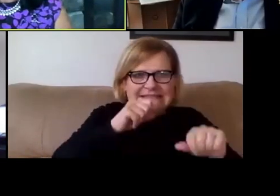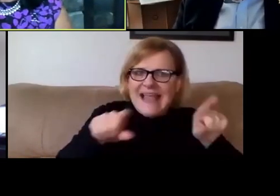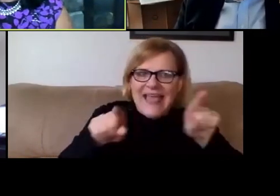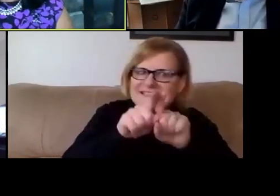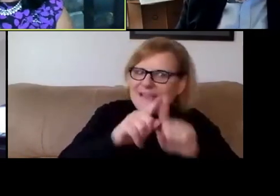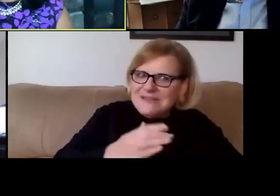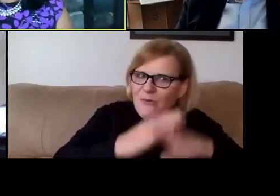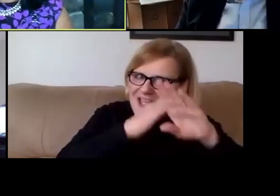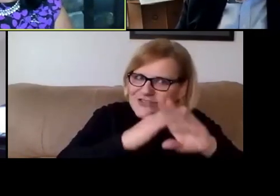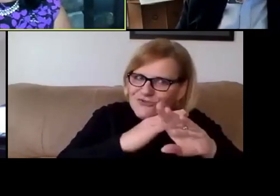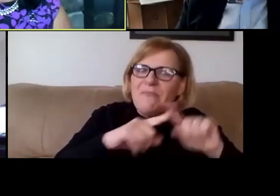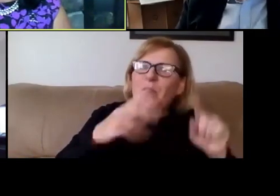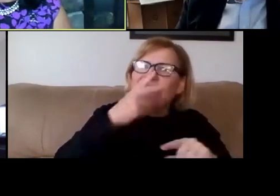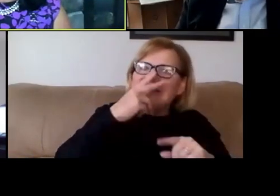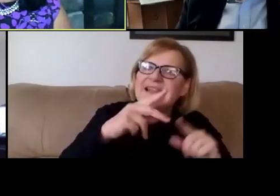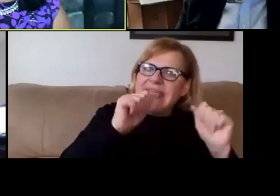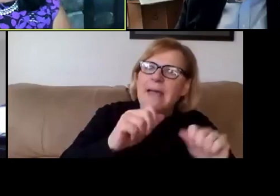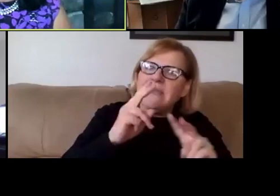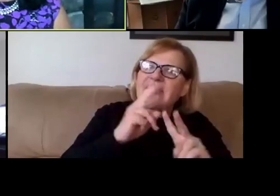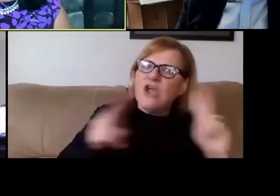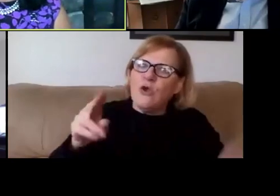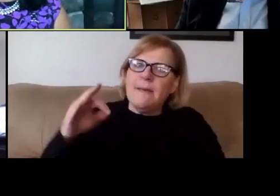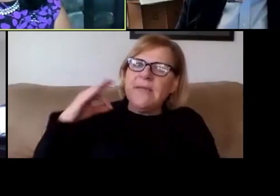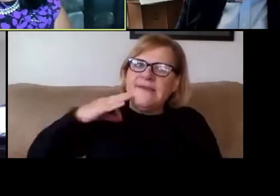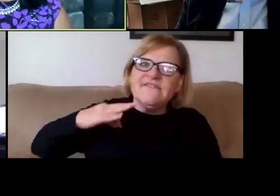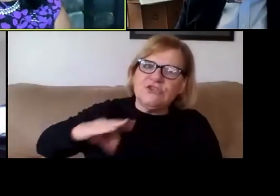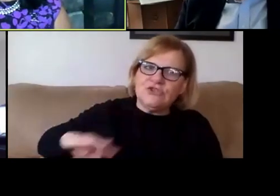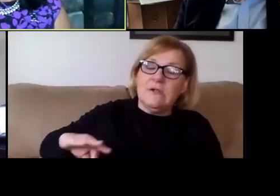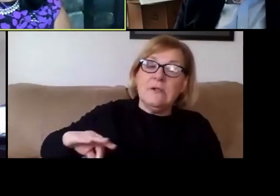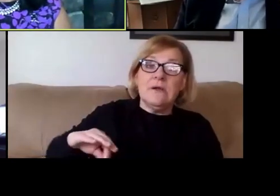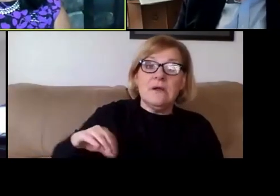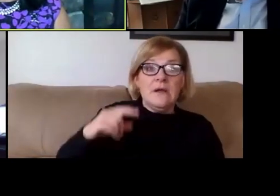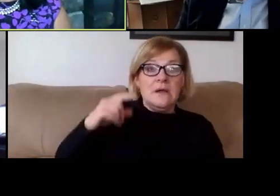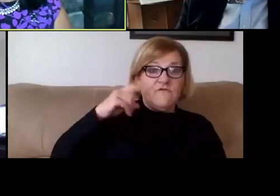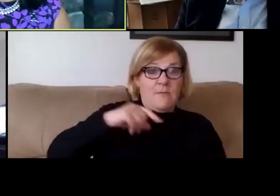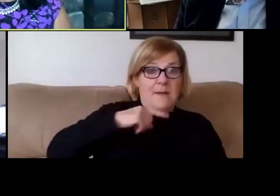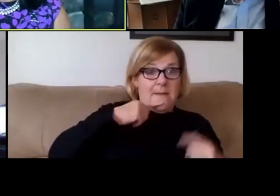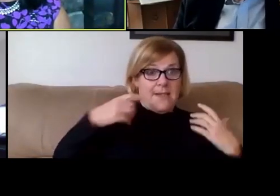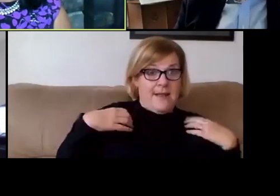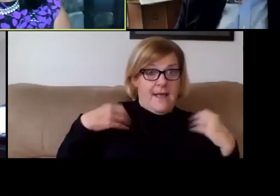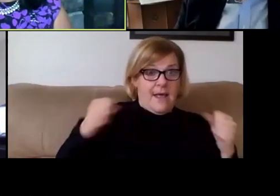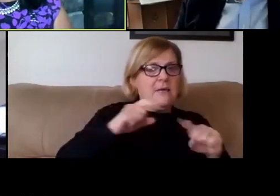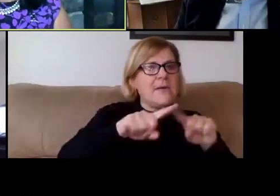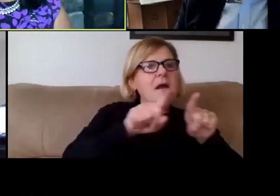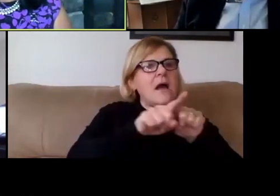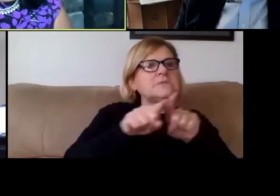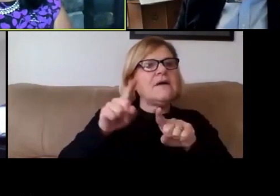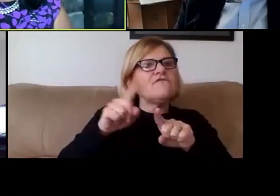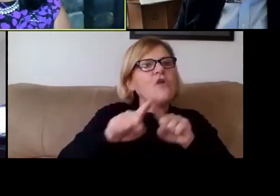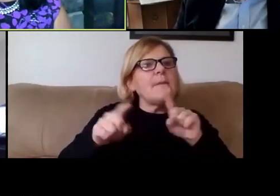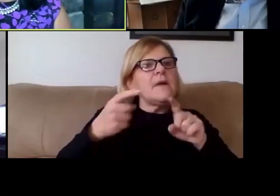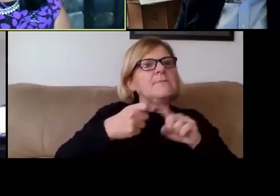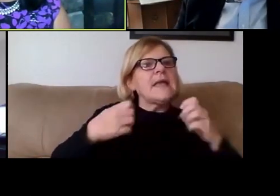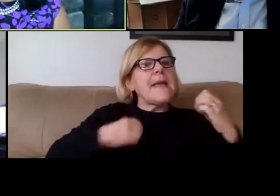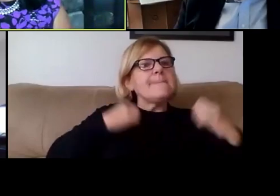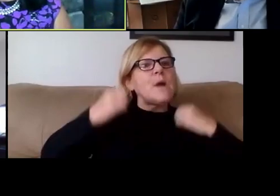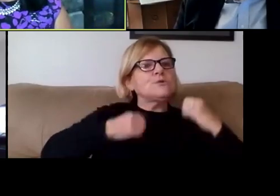But we've seen how it can be very beneficial not just from a public health standpoint, but also from an emotional standpoint for folks.